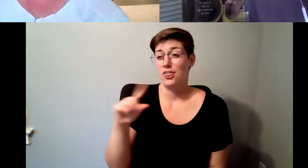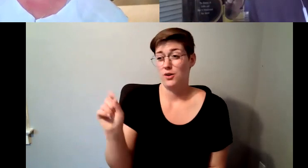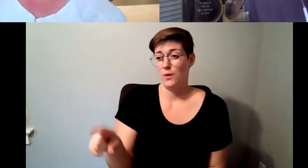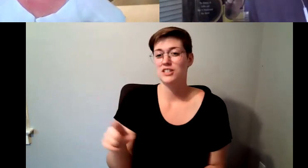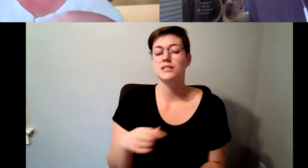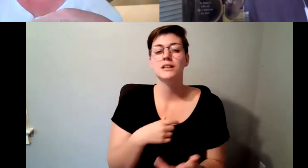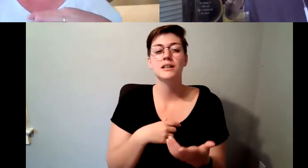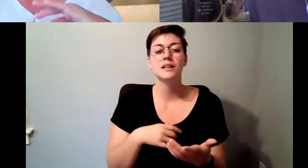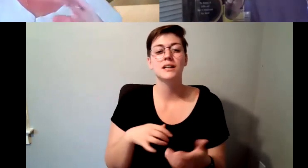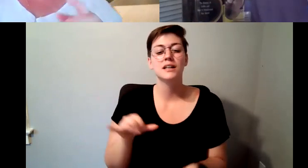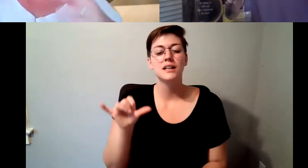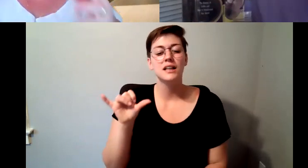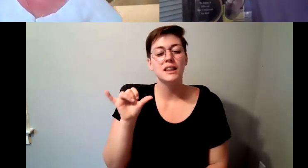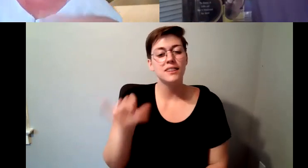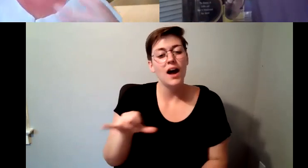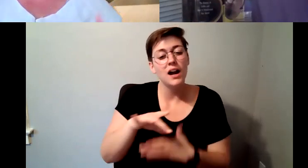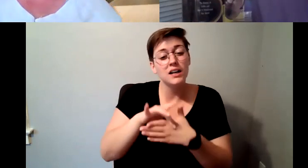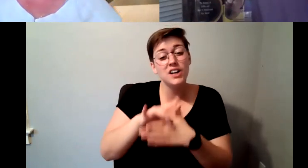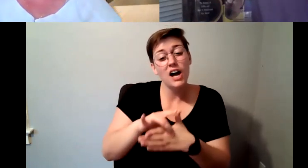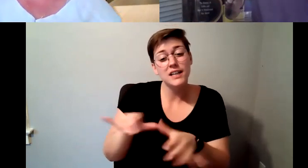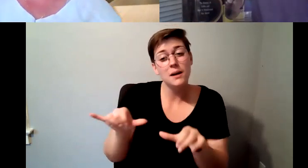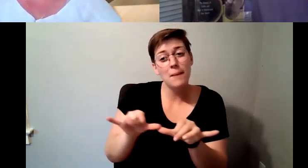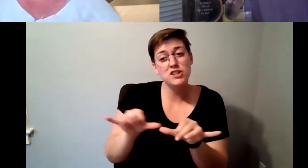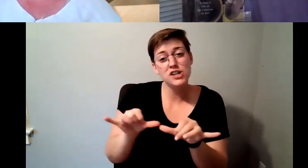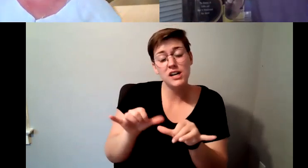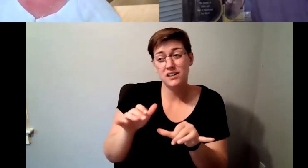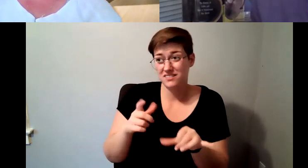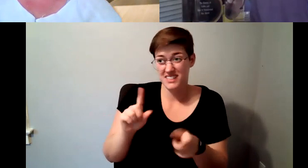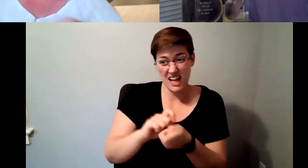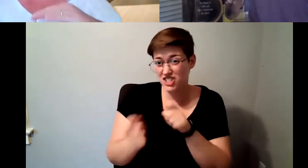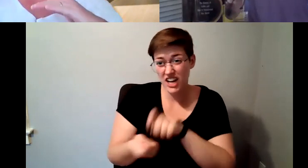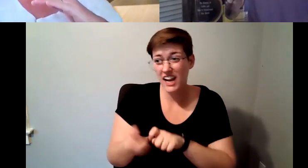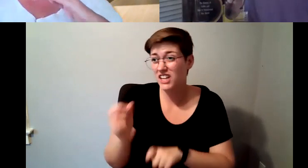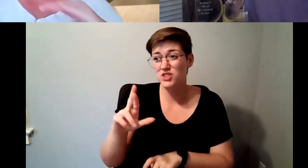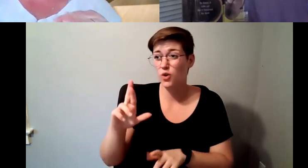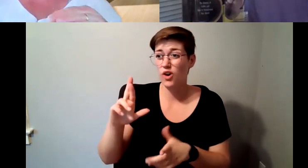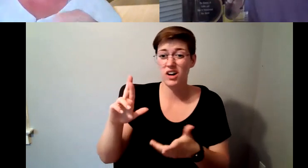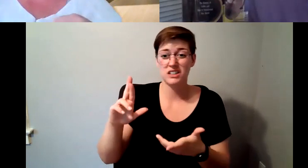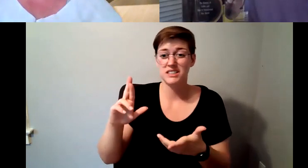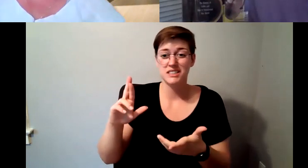measure changed or evolved over the years, or is it constant within.